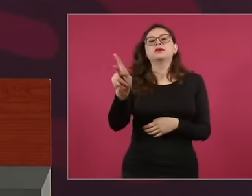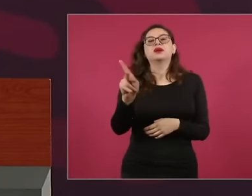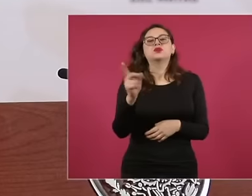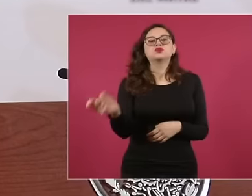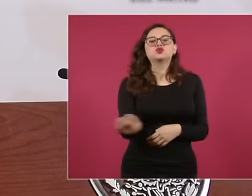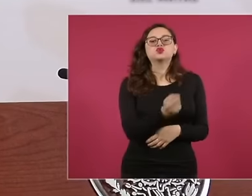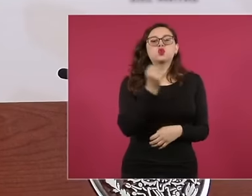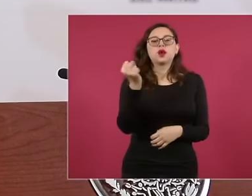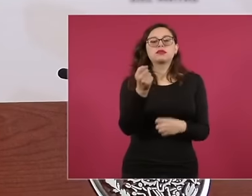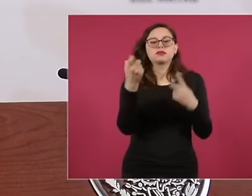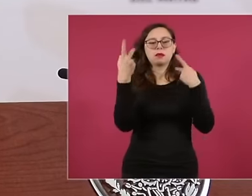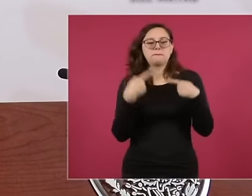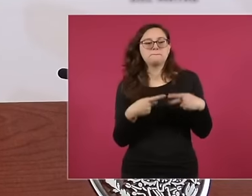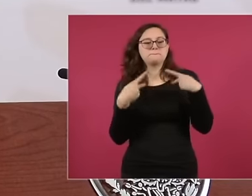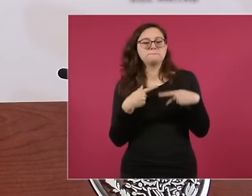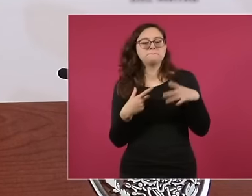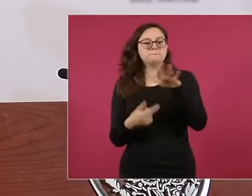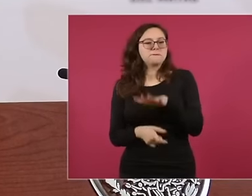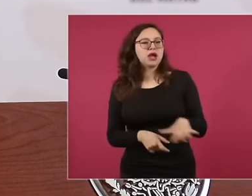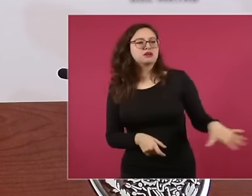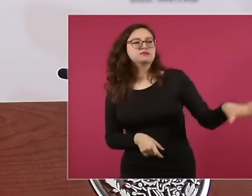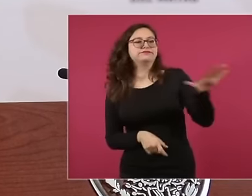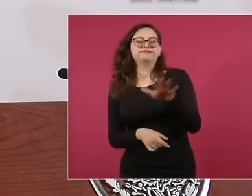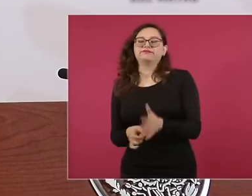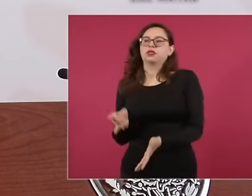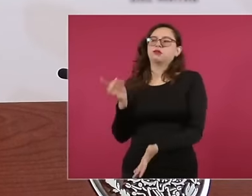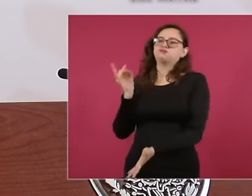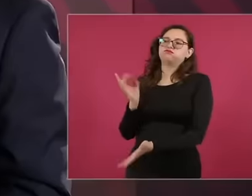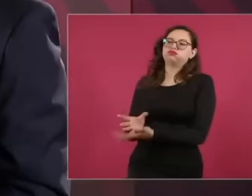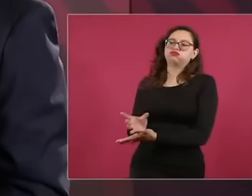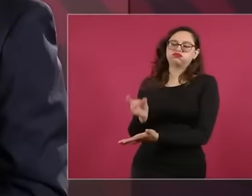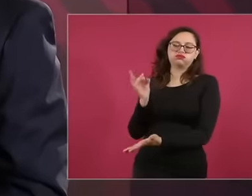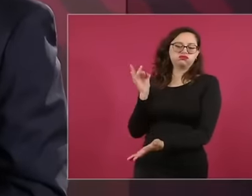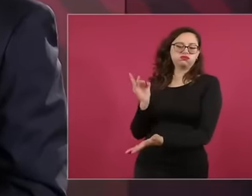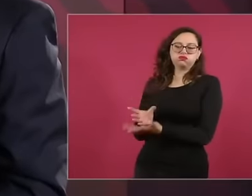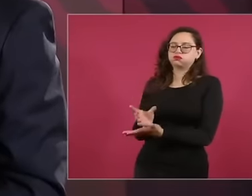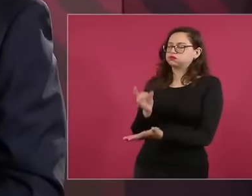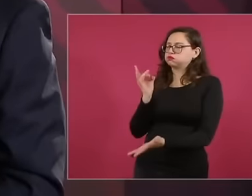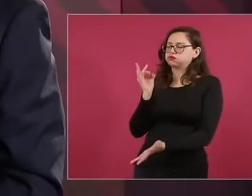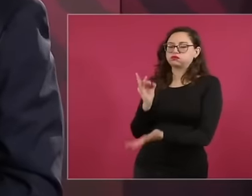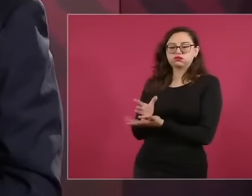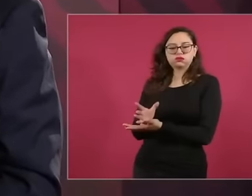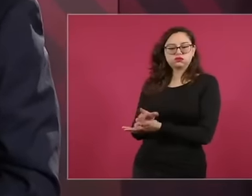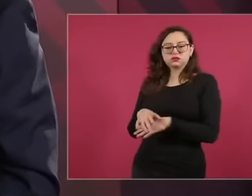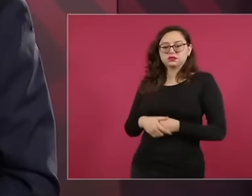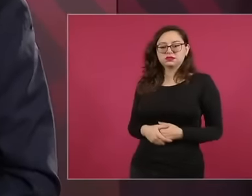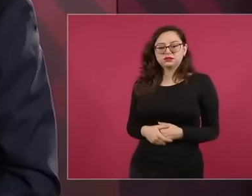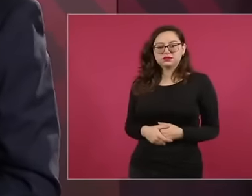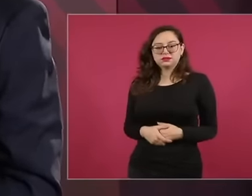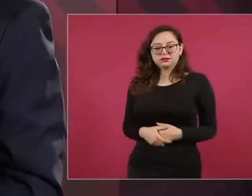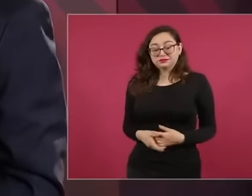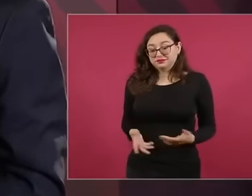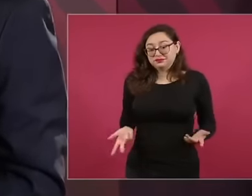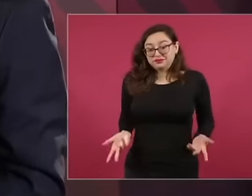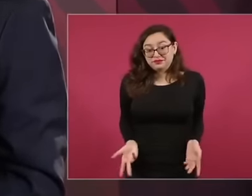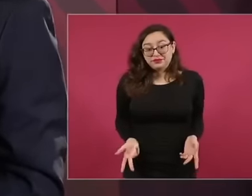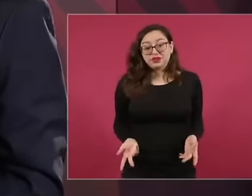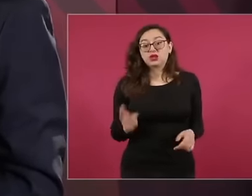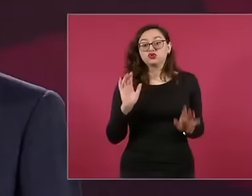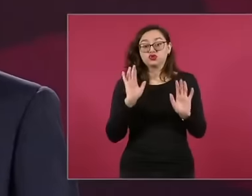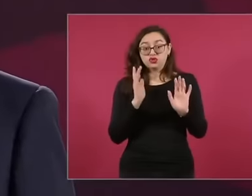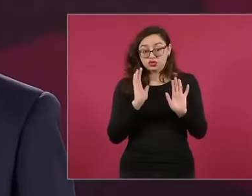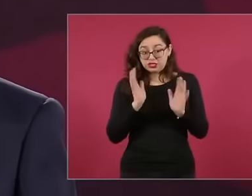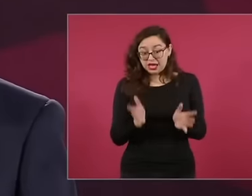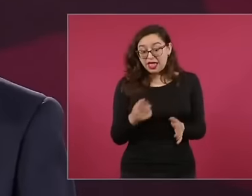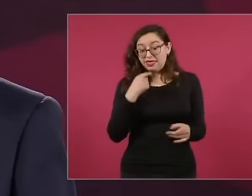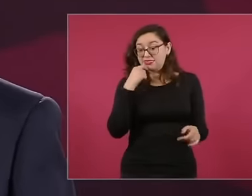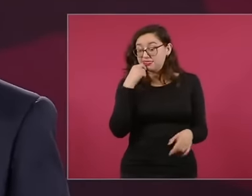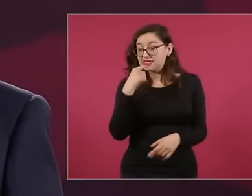a lot of work. I've always been saying that you can't put New Wine in